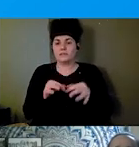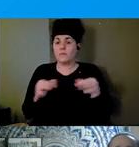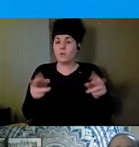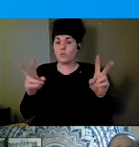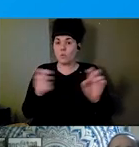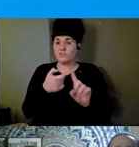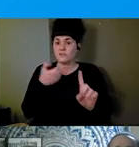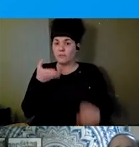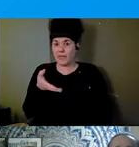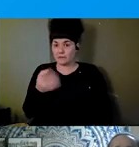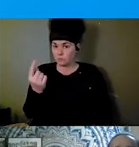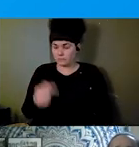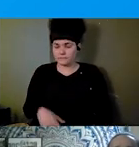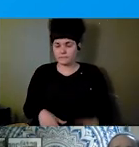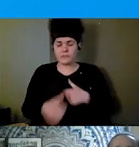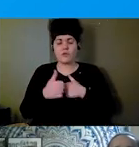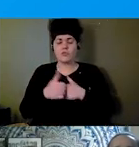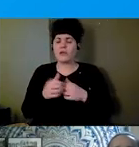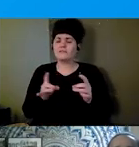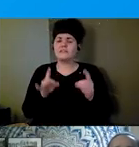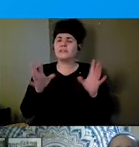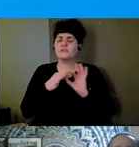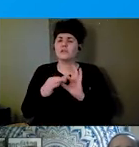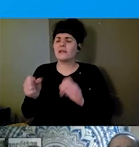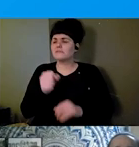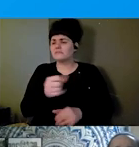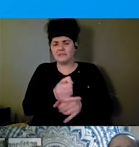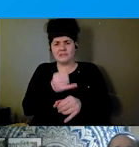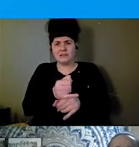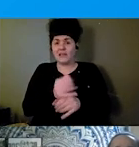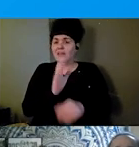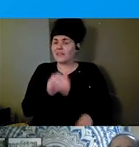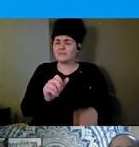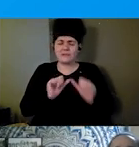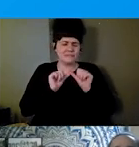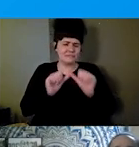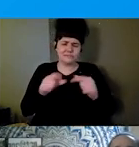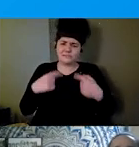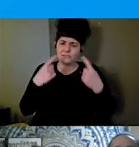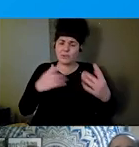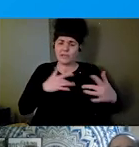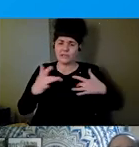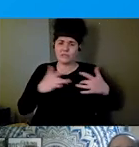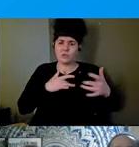institutionalization has been an ongoing concern in the Disability Community for well over a decade.